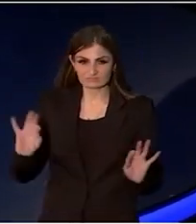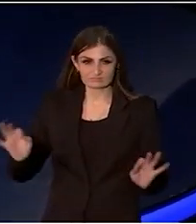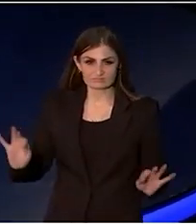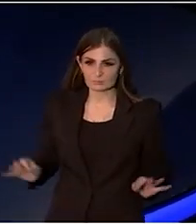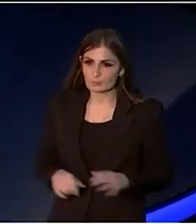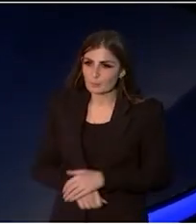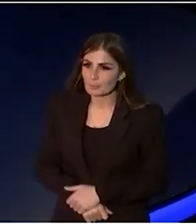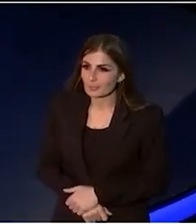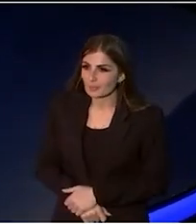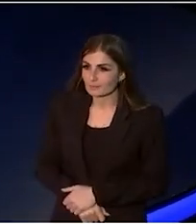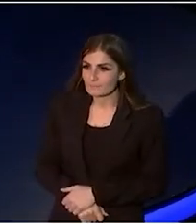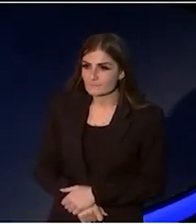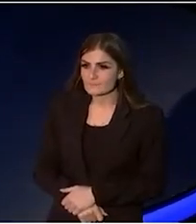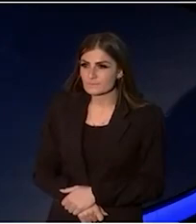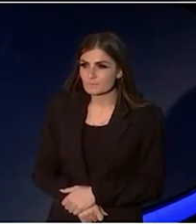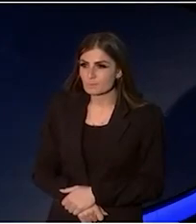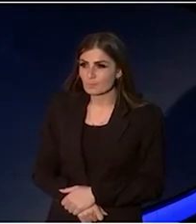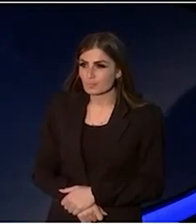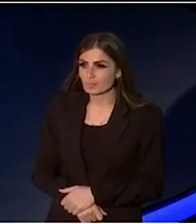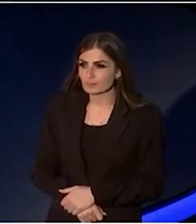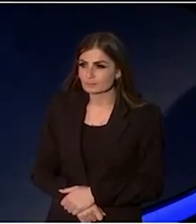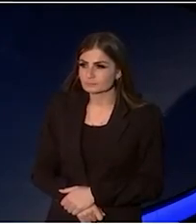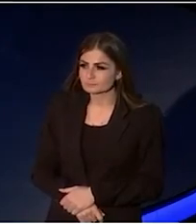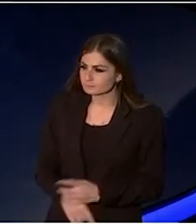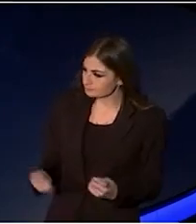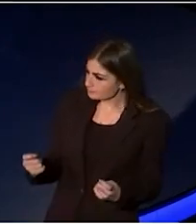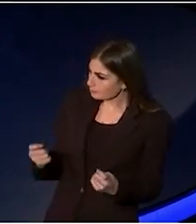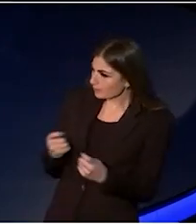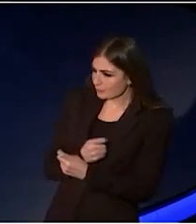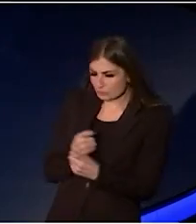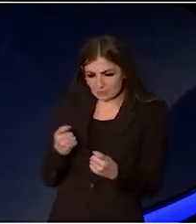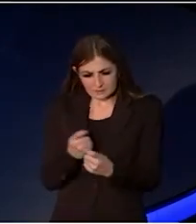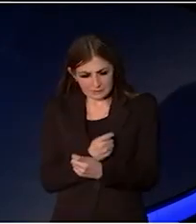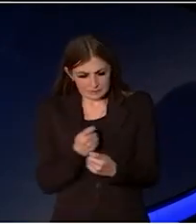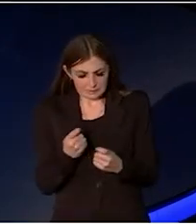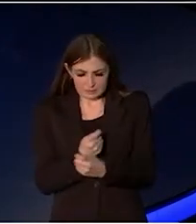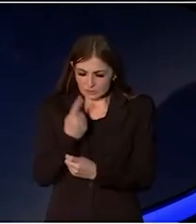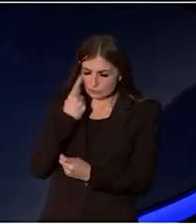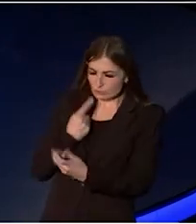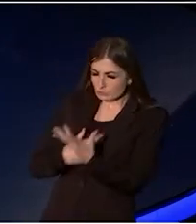Adjusting his slouchy beanie, sprawling oil-scented curls underneath